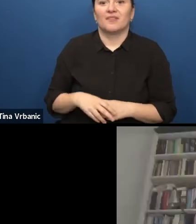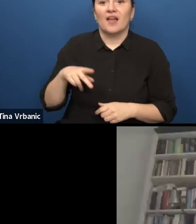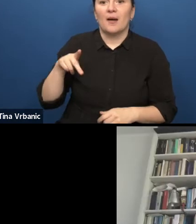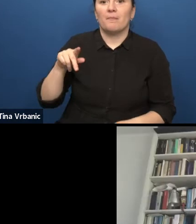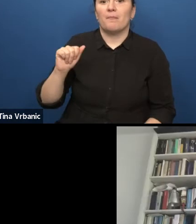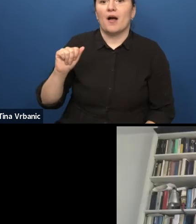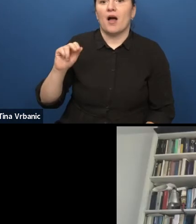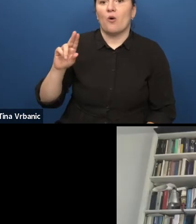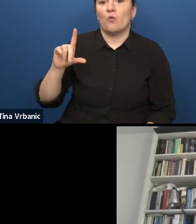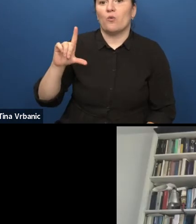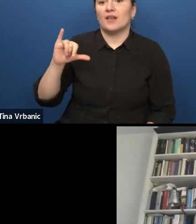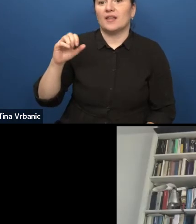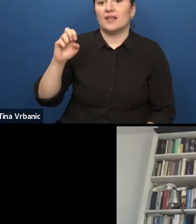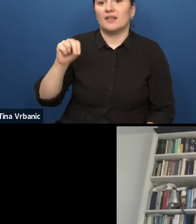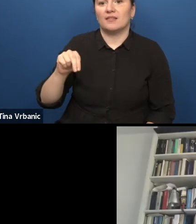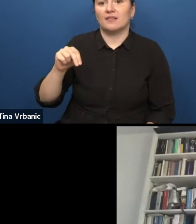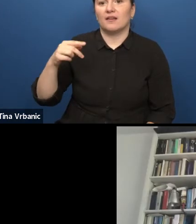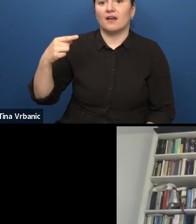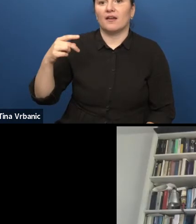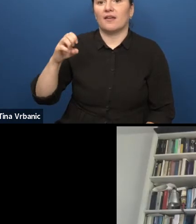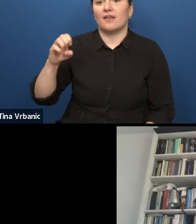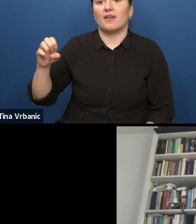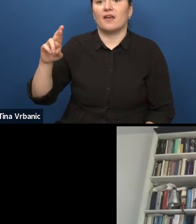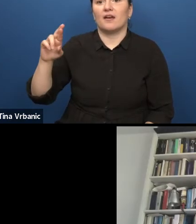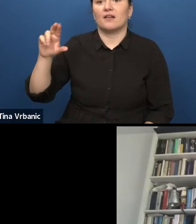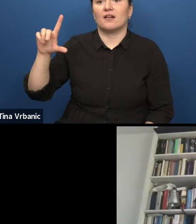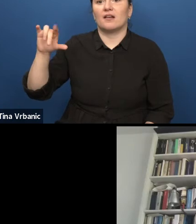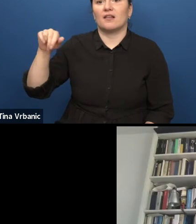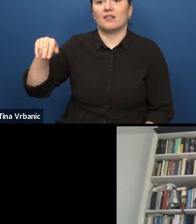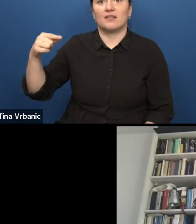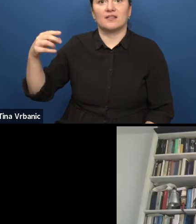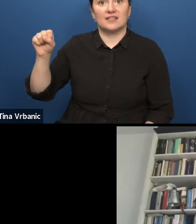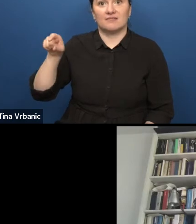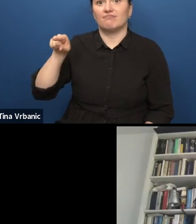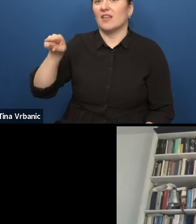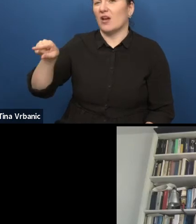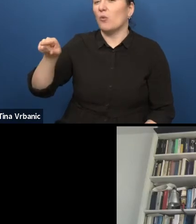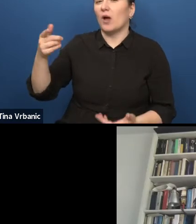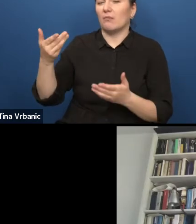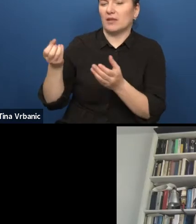who is, I would say a real Expert in theatre with the young audience.